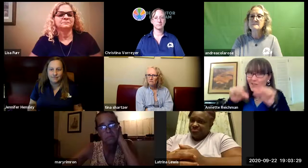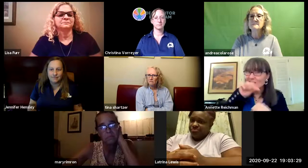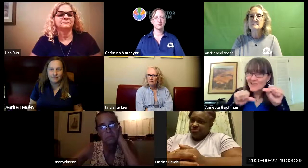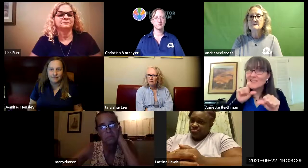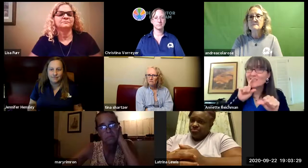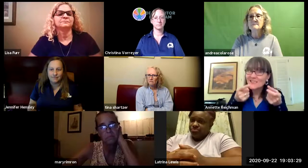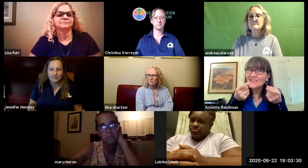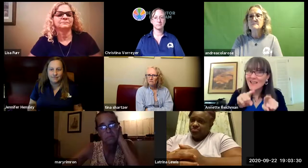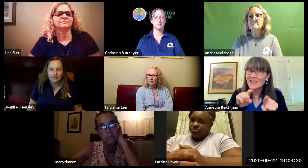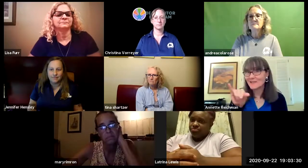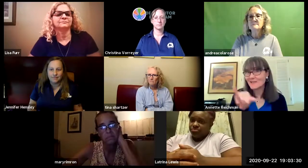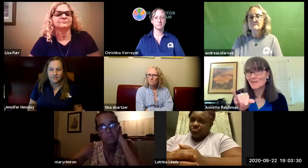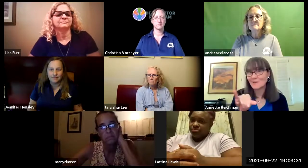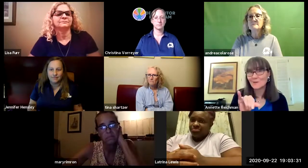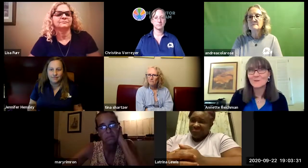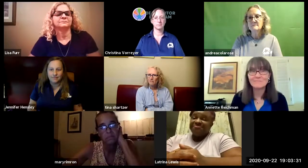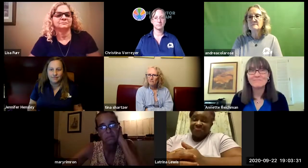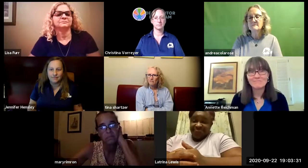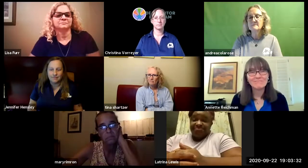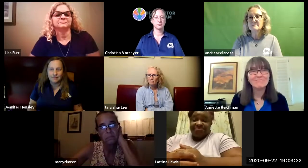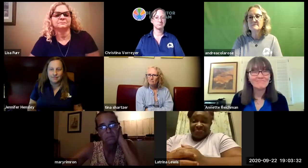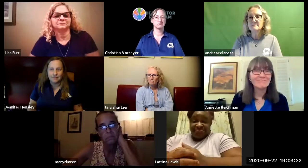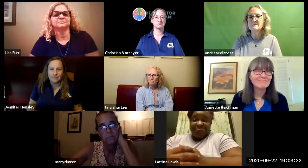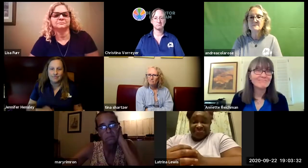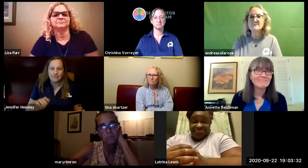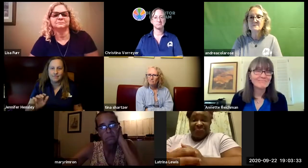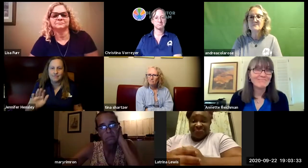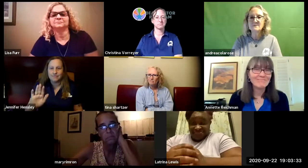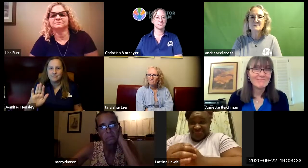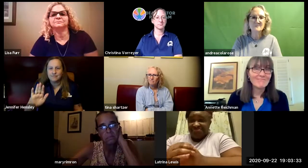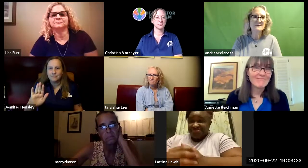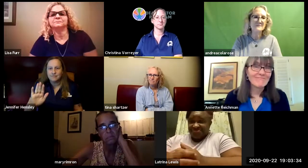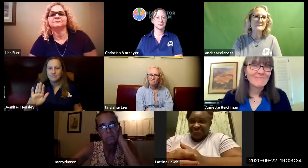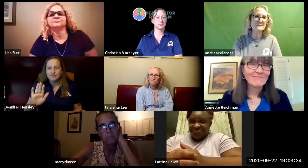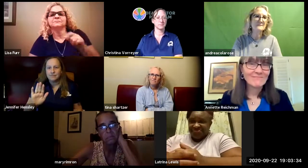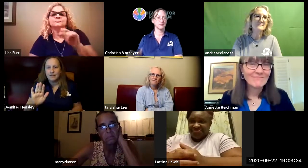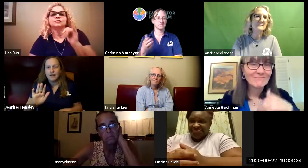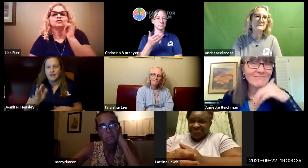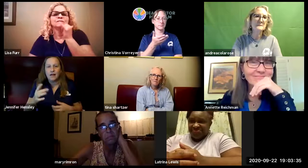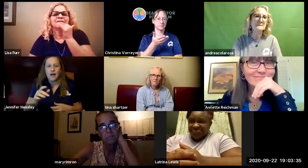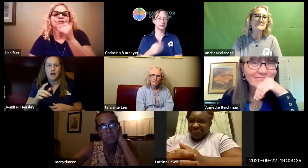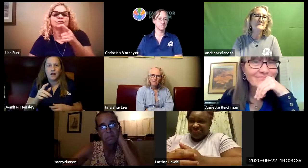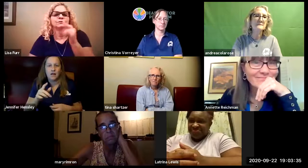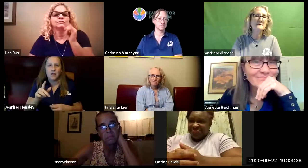so yeah socialization is still happening during this pandemic